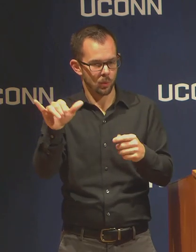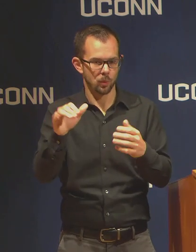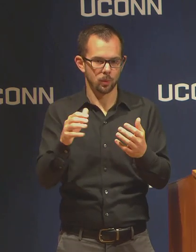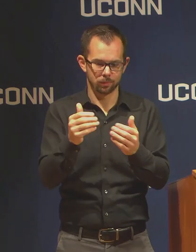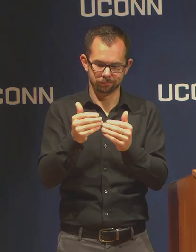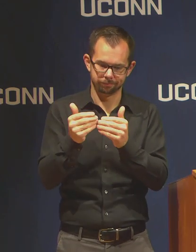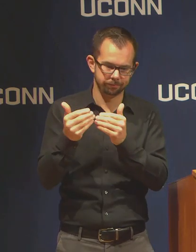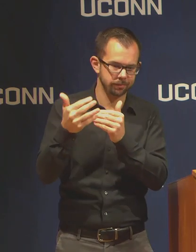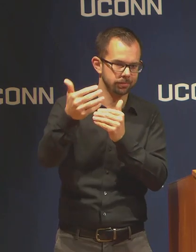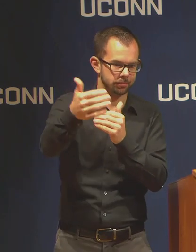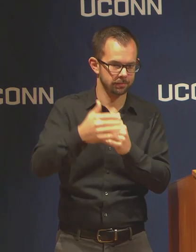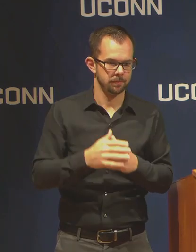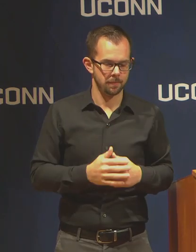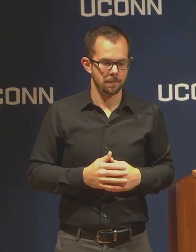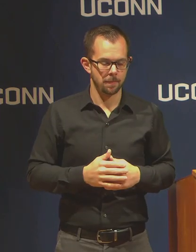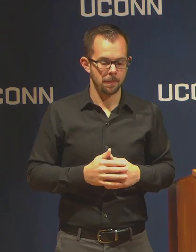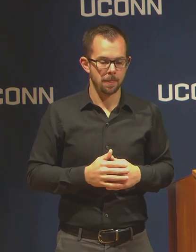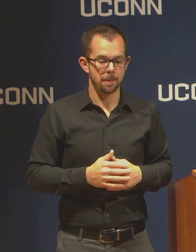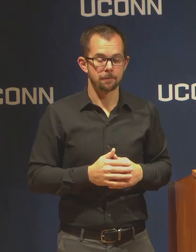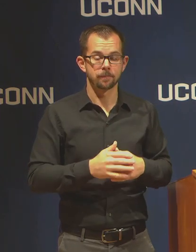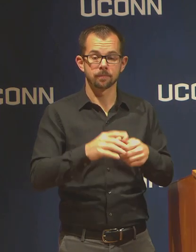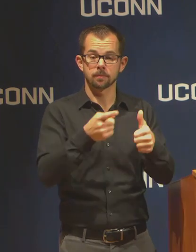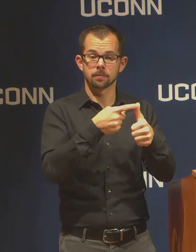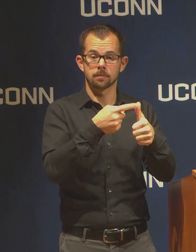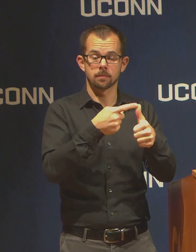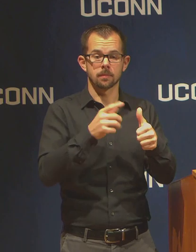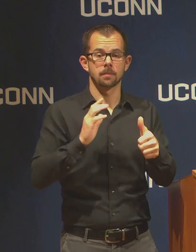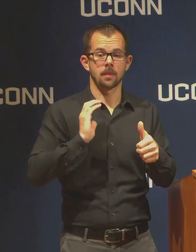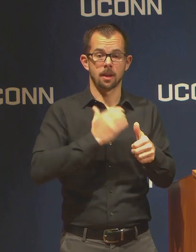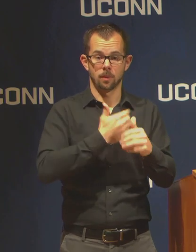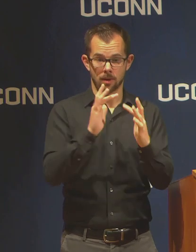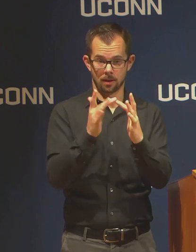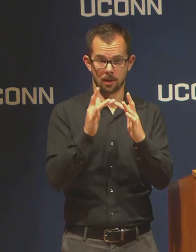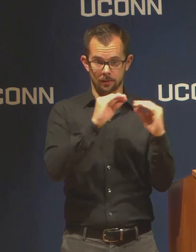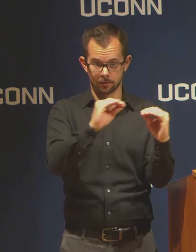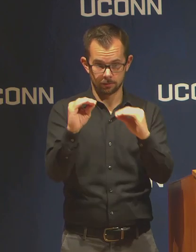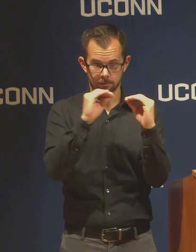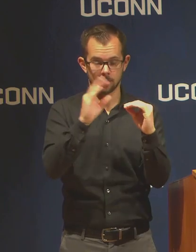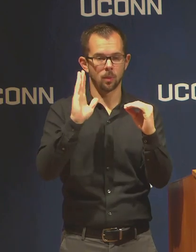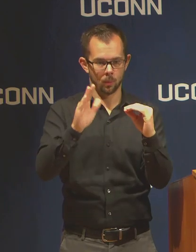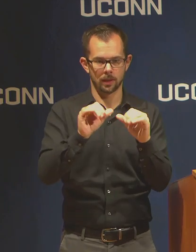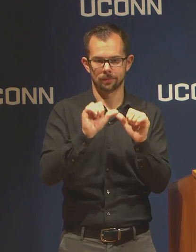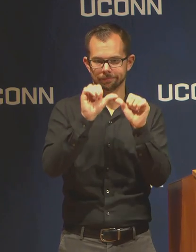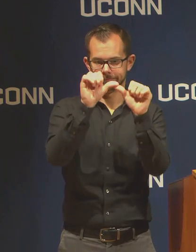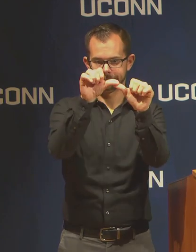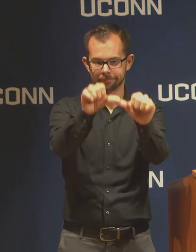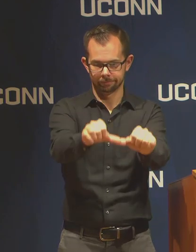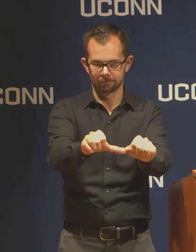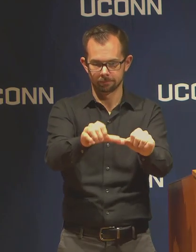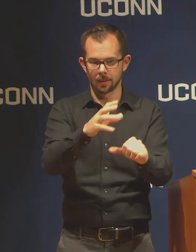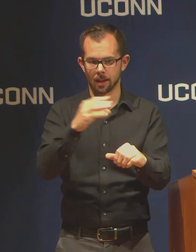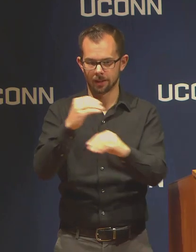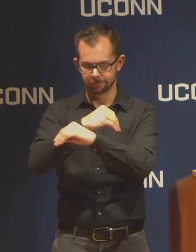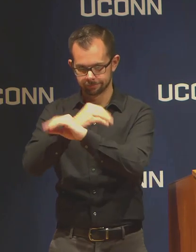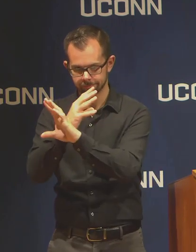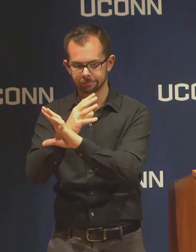be extending online instruction and/or telecommuting from the original deadline